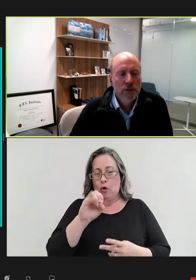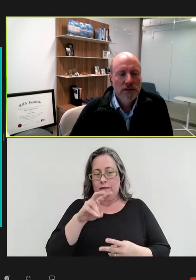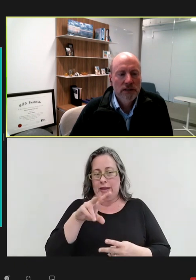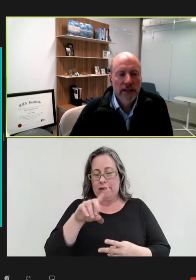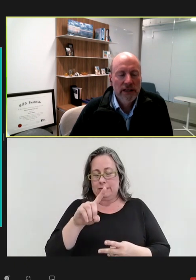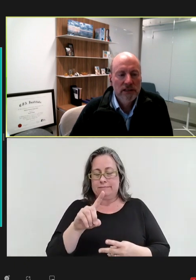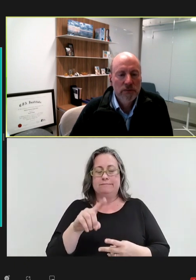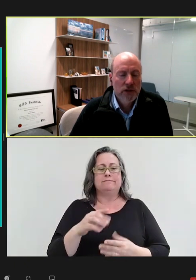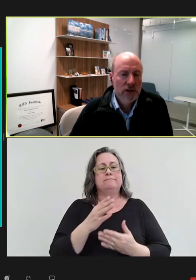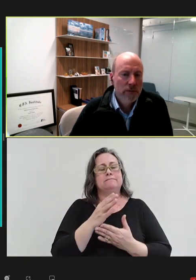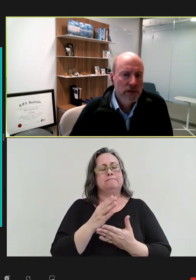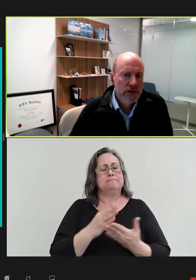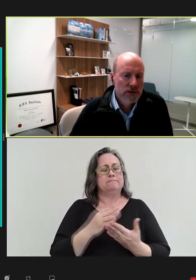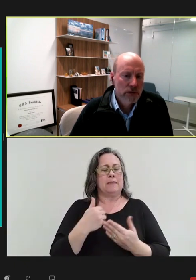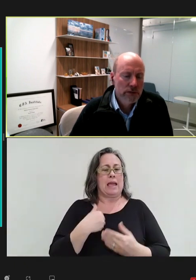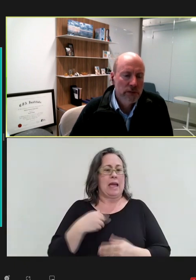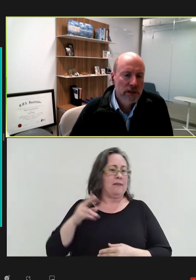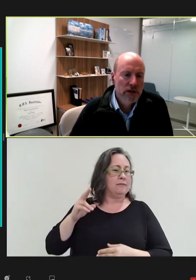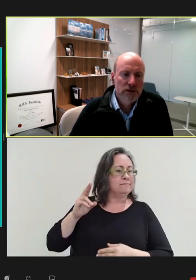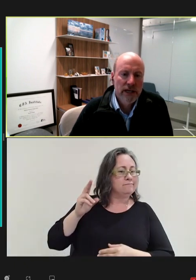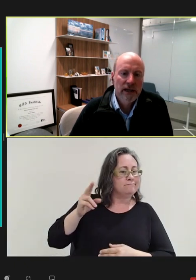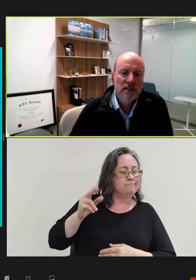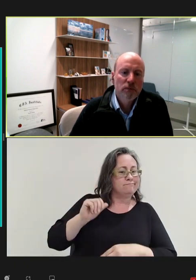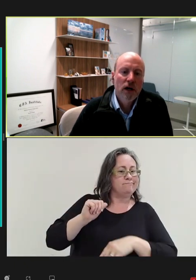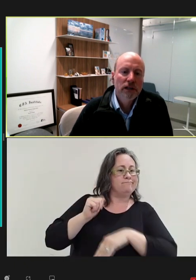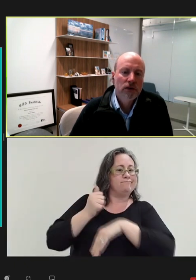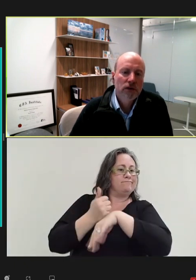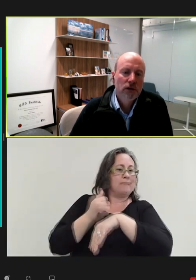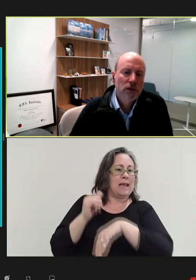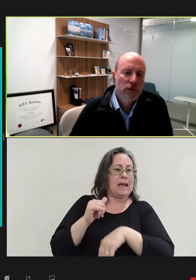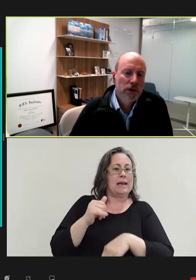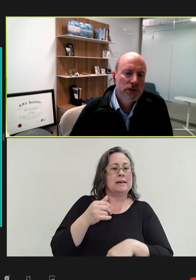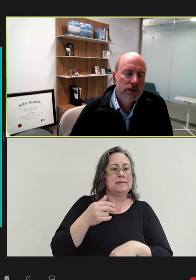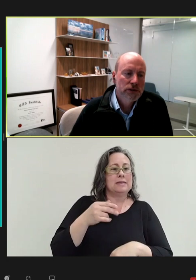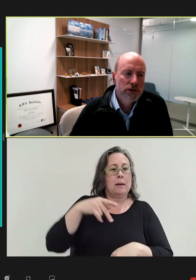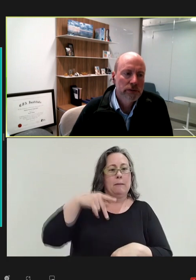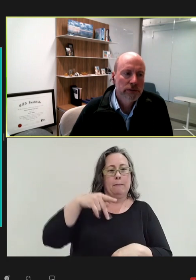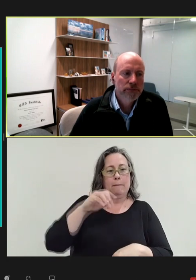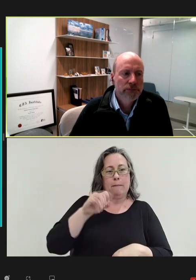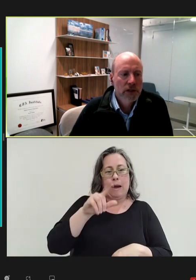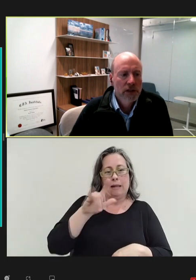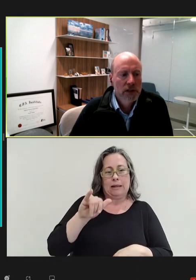precedent as immunoglobulins, so we would bin those as a polyclonal approach to treatment,